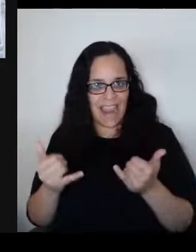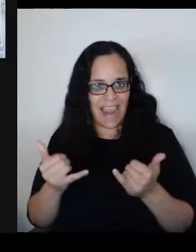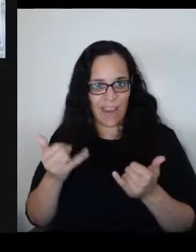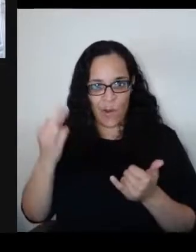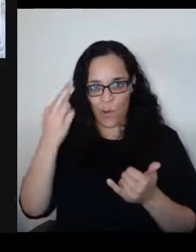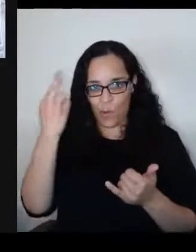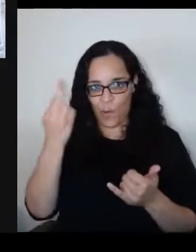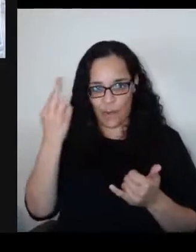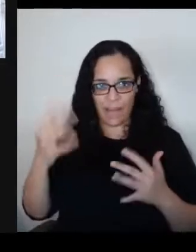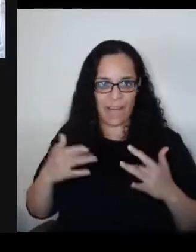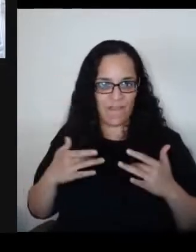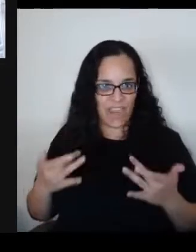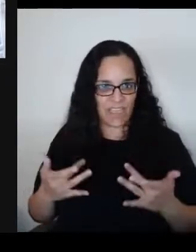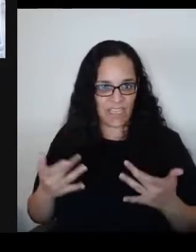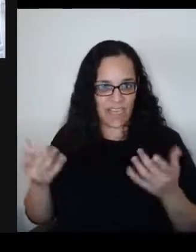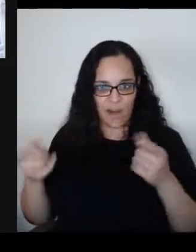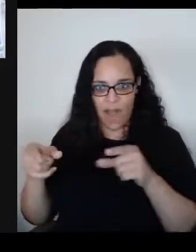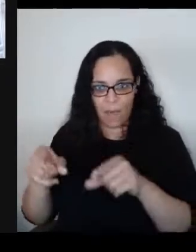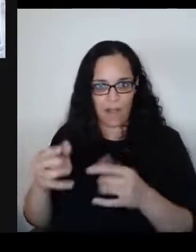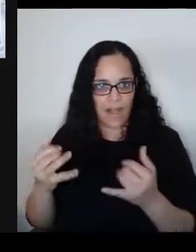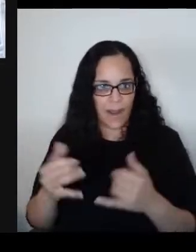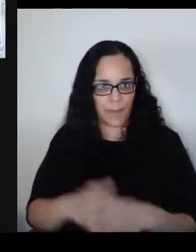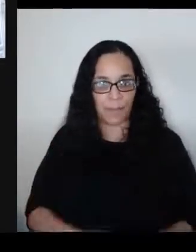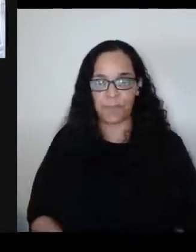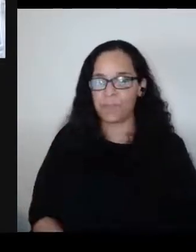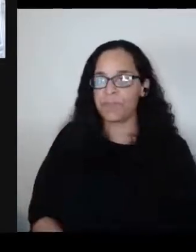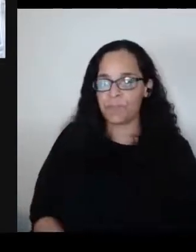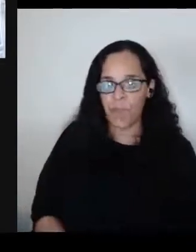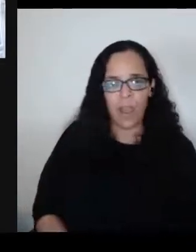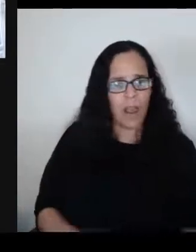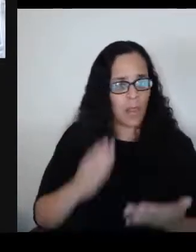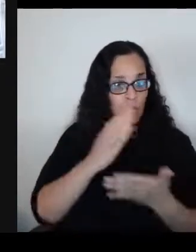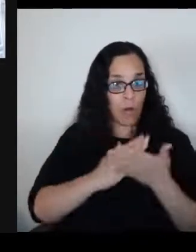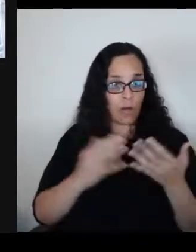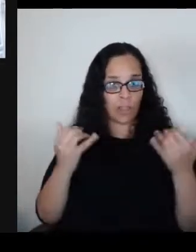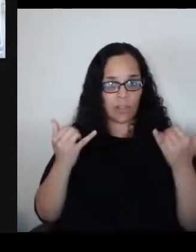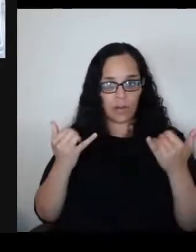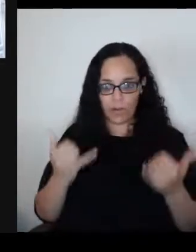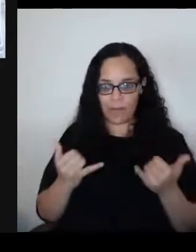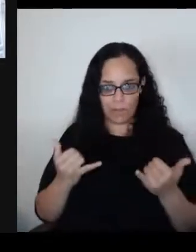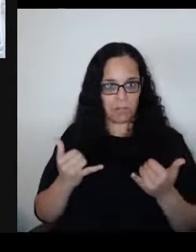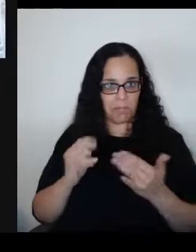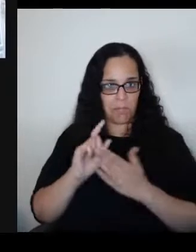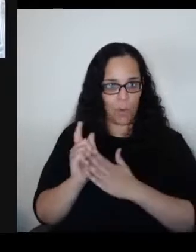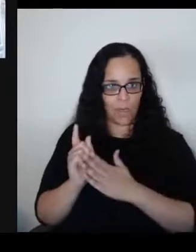Are there aspects of the present moment that remind you of what you experienced